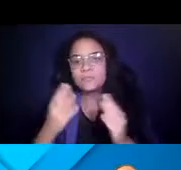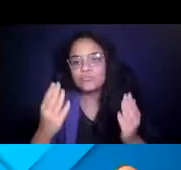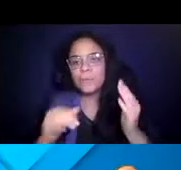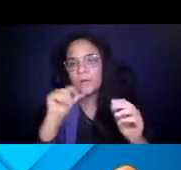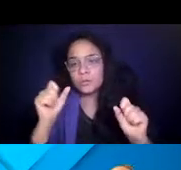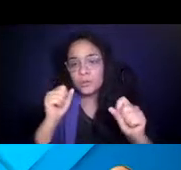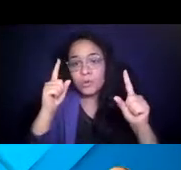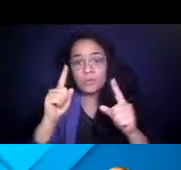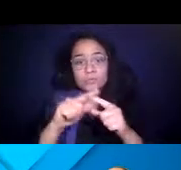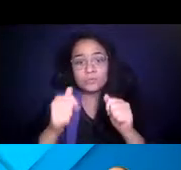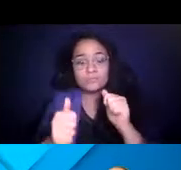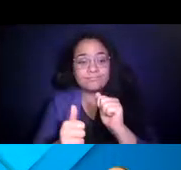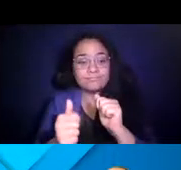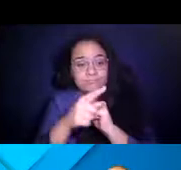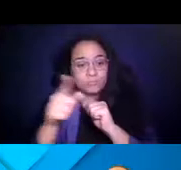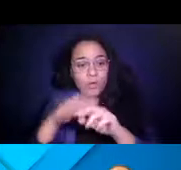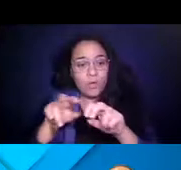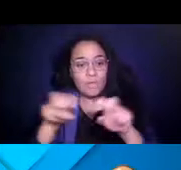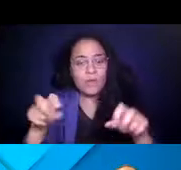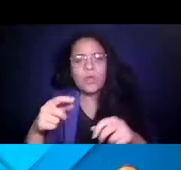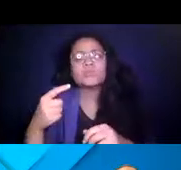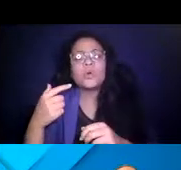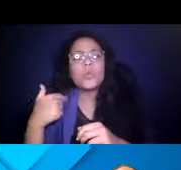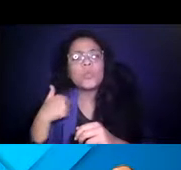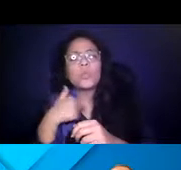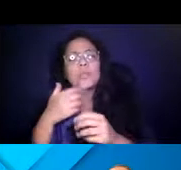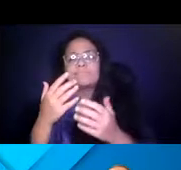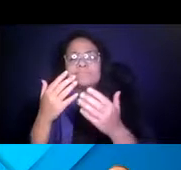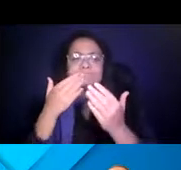14:46:57 This means a couple of things to us as transit professionals within our community.